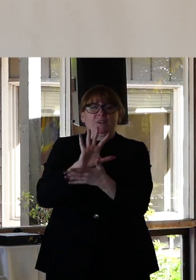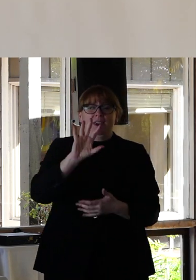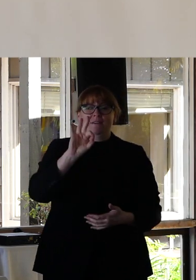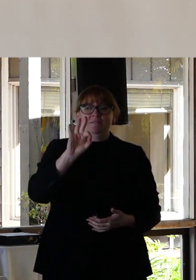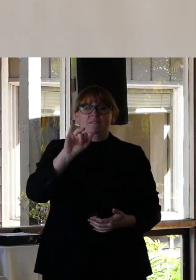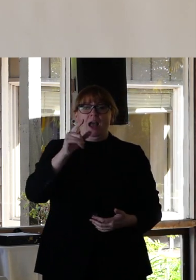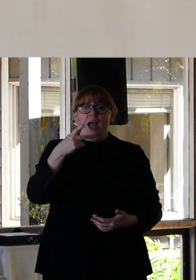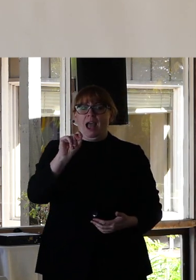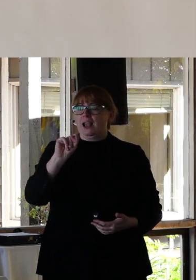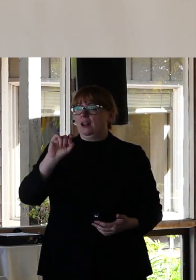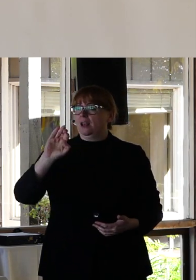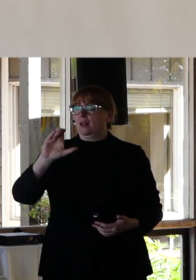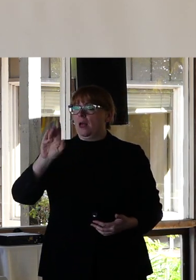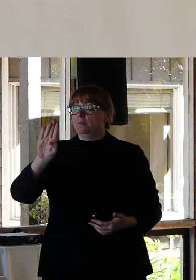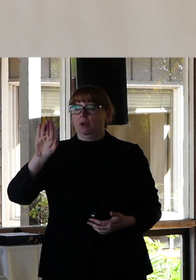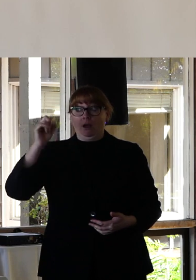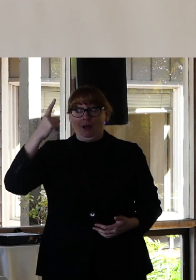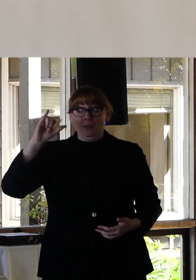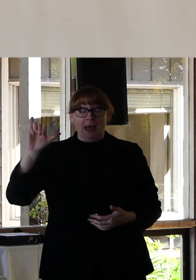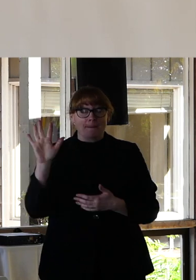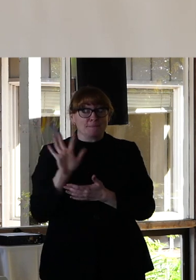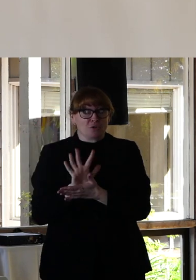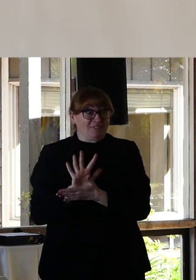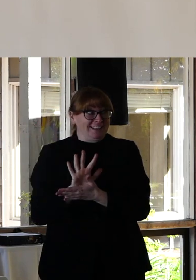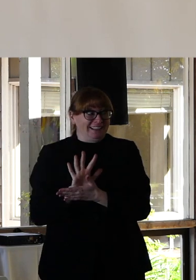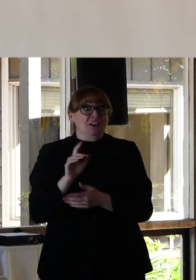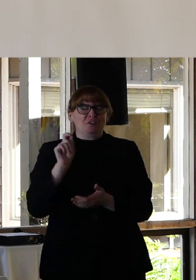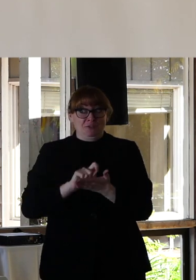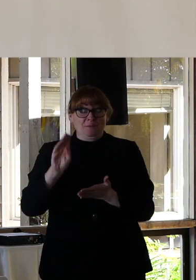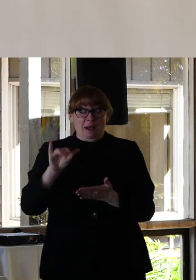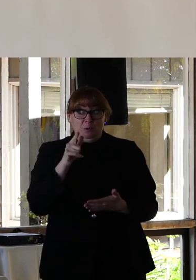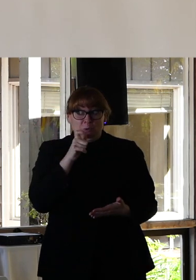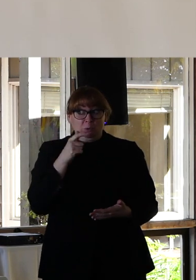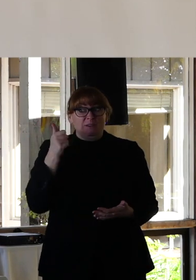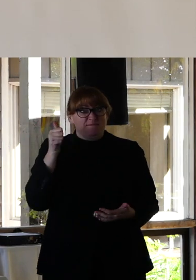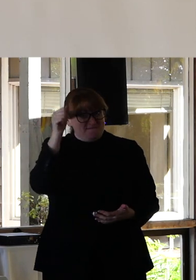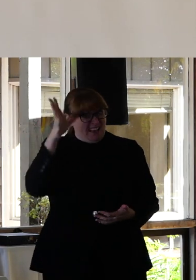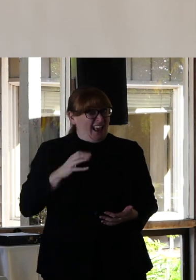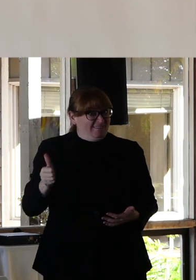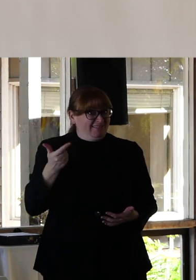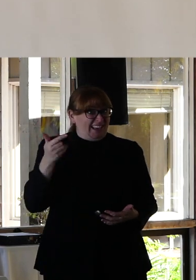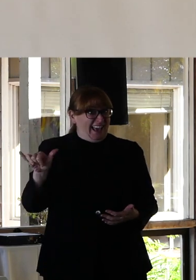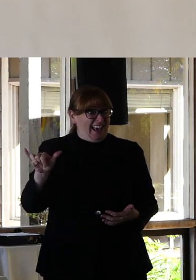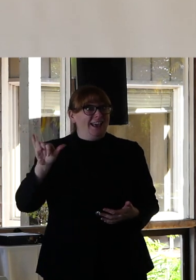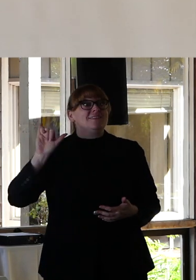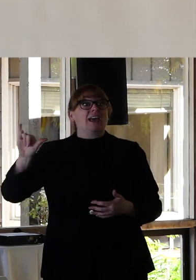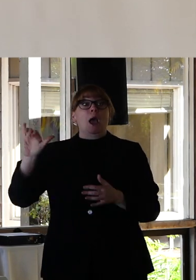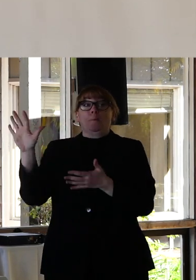It is a movie written by a gay man, as a satirical criticism of hetero-